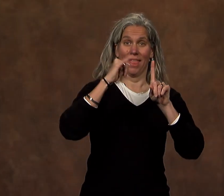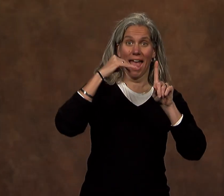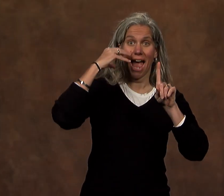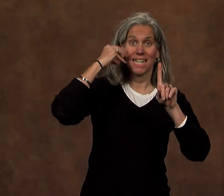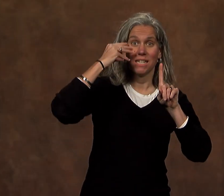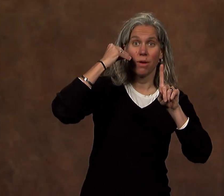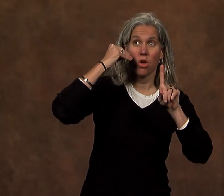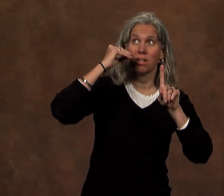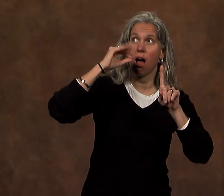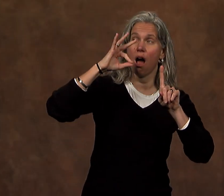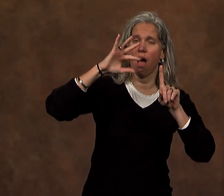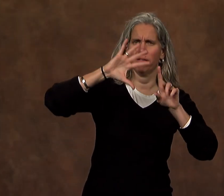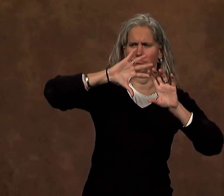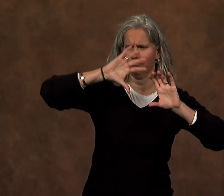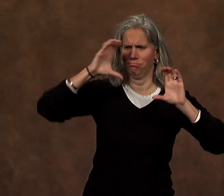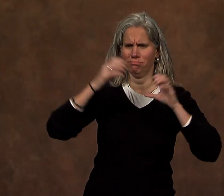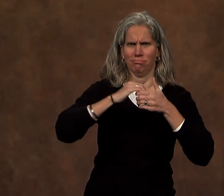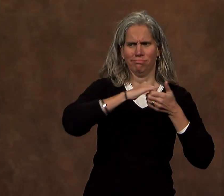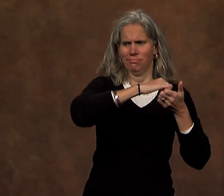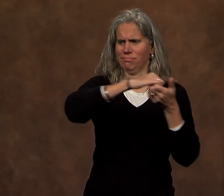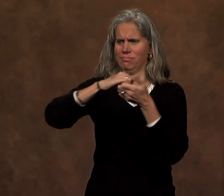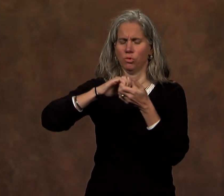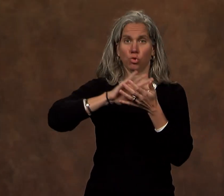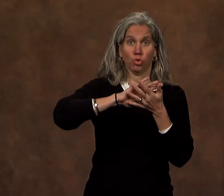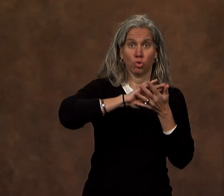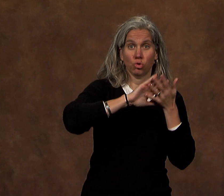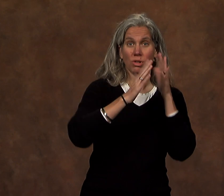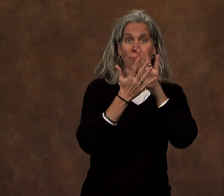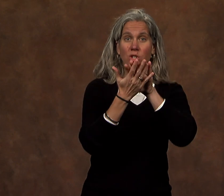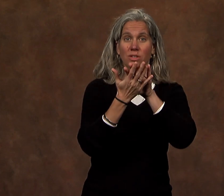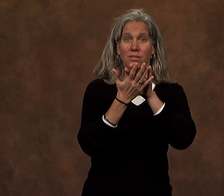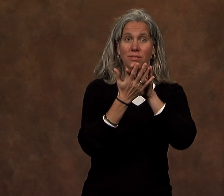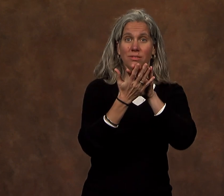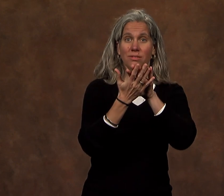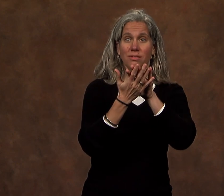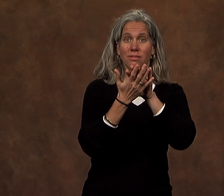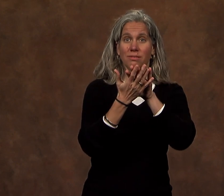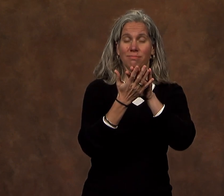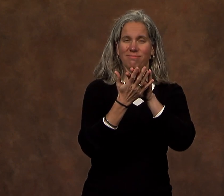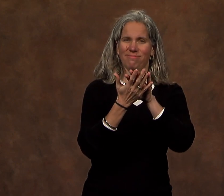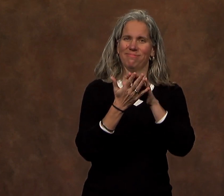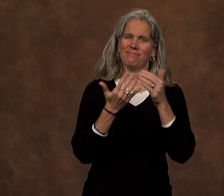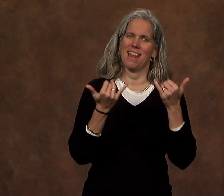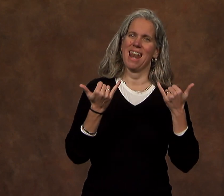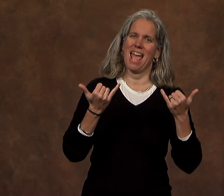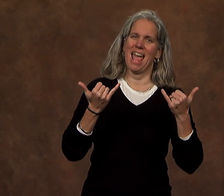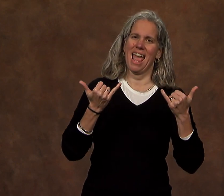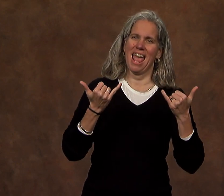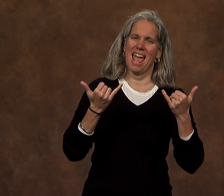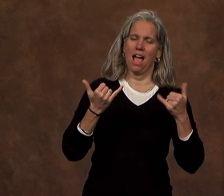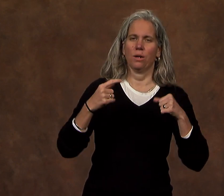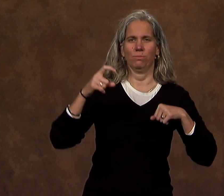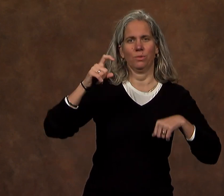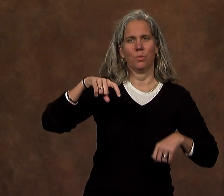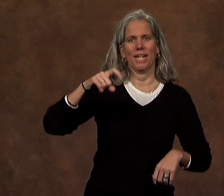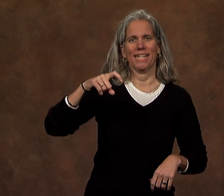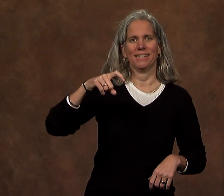That experience, of our coming together, and transforming together, is exactly what we need now.